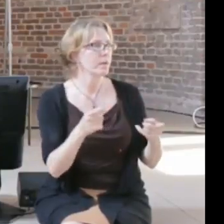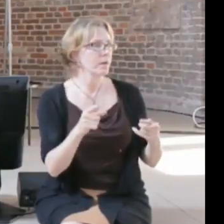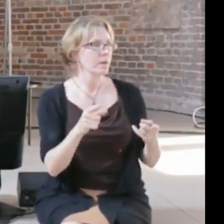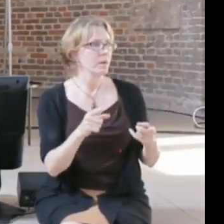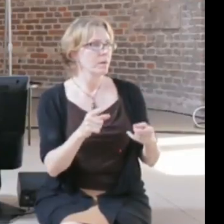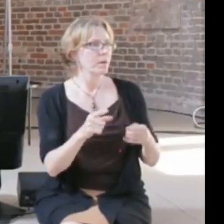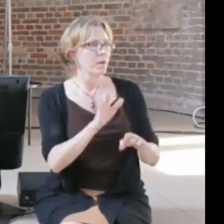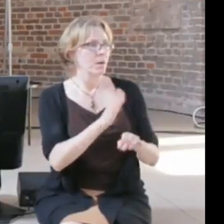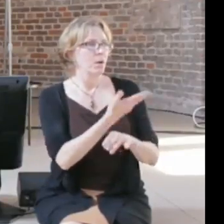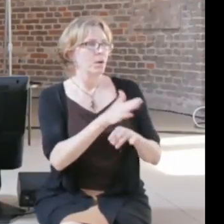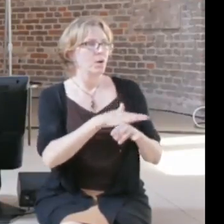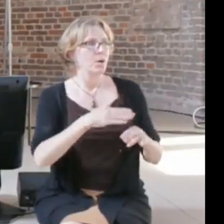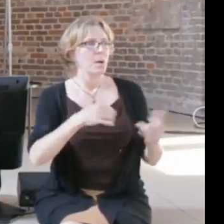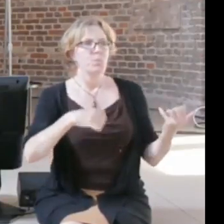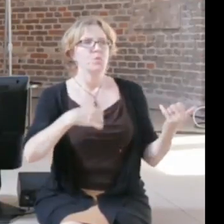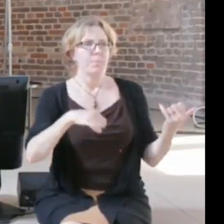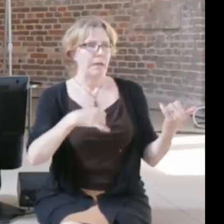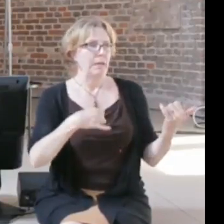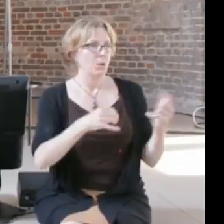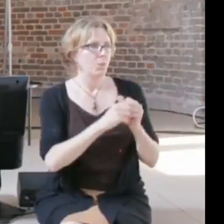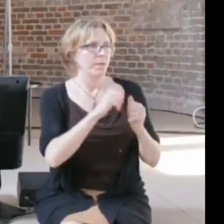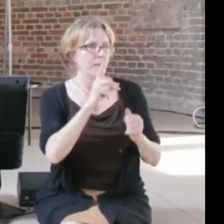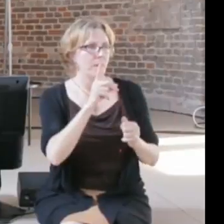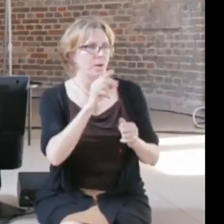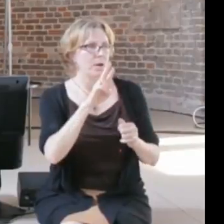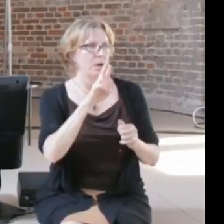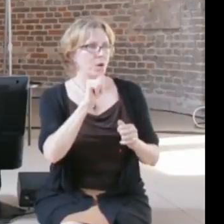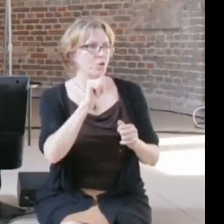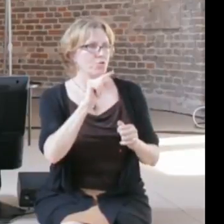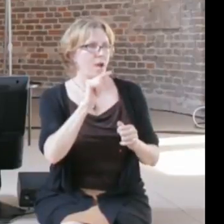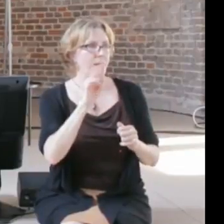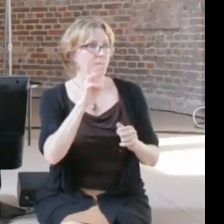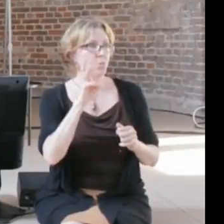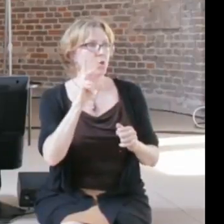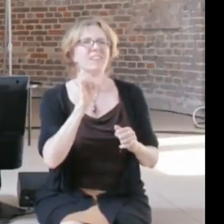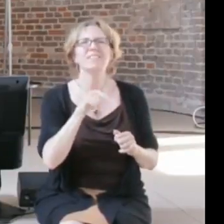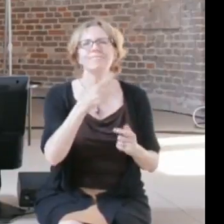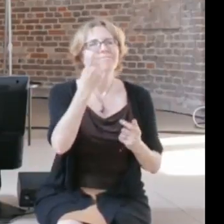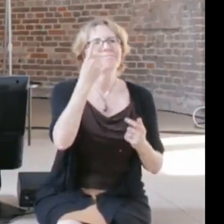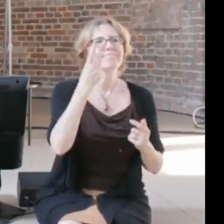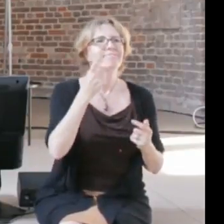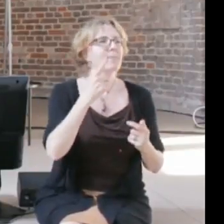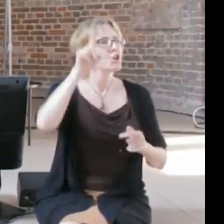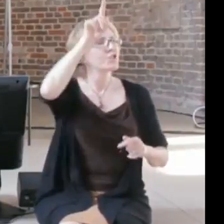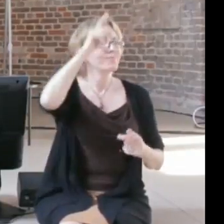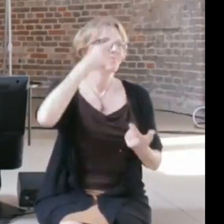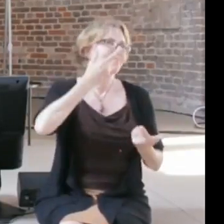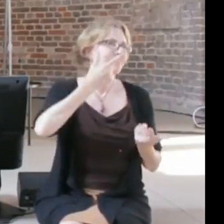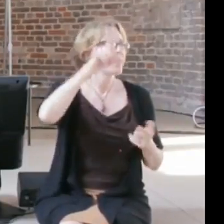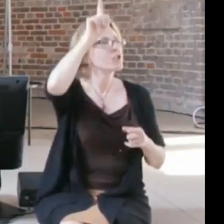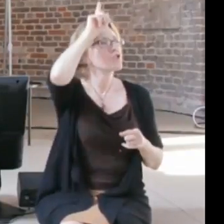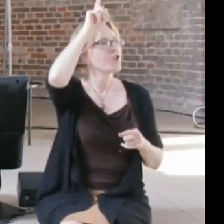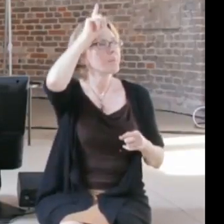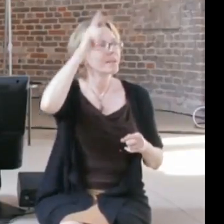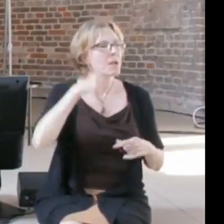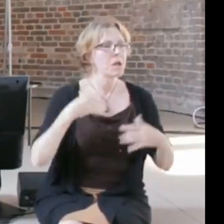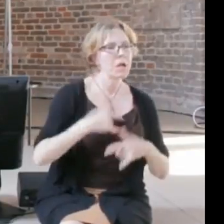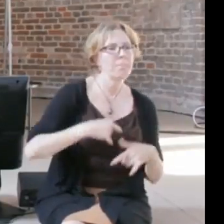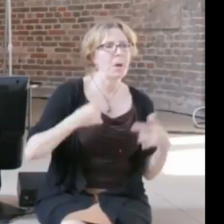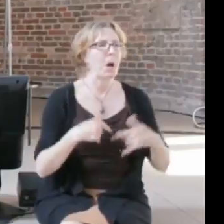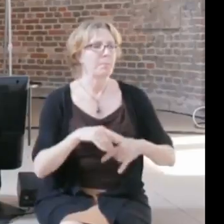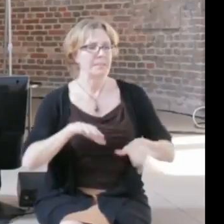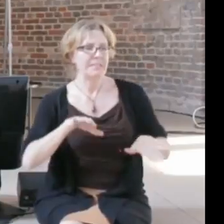knows who Moses Wilhelm is, but he was a German hip-hop DJ in the 1990s, and in the 1990s